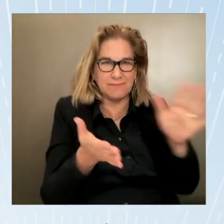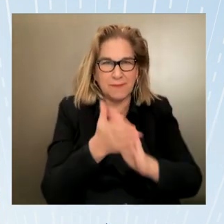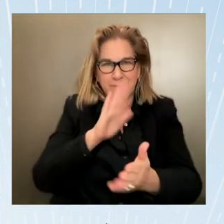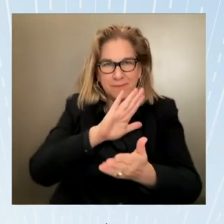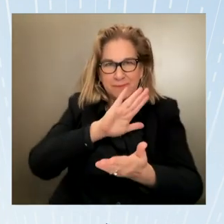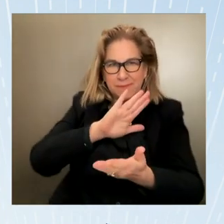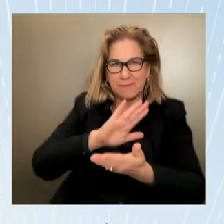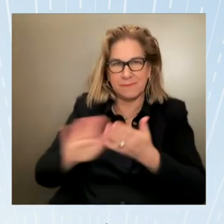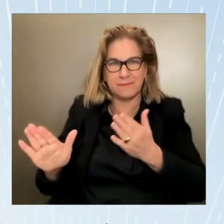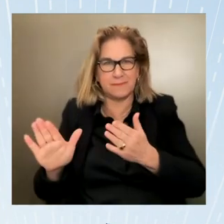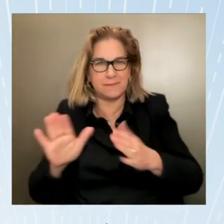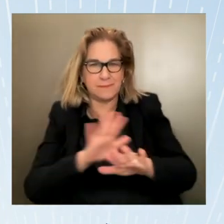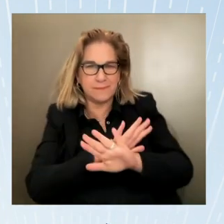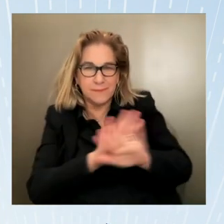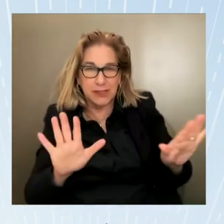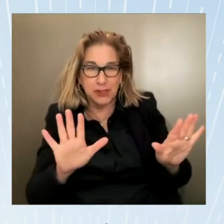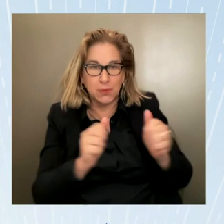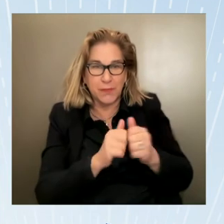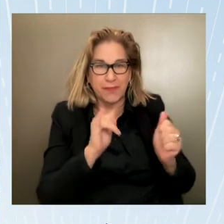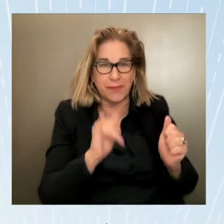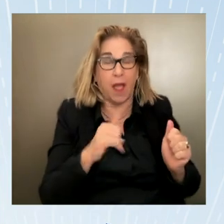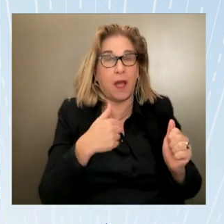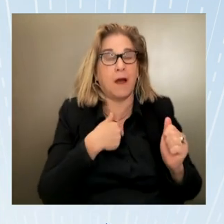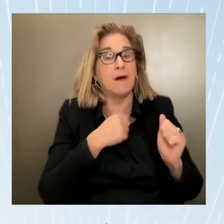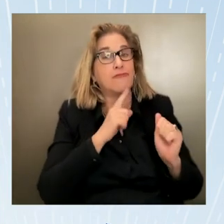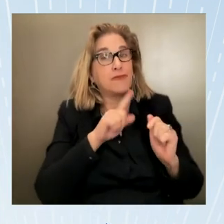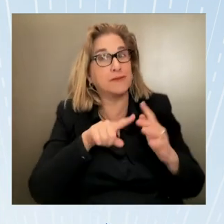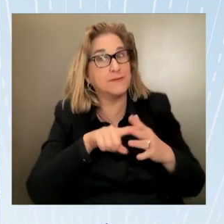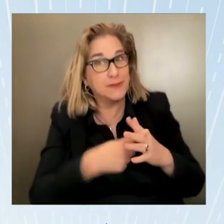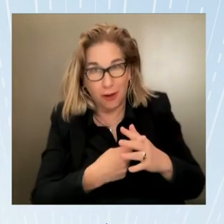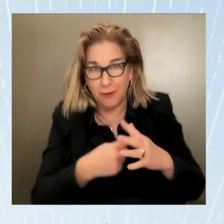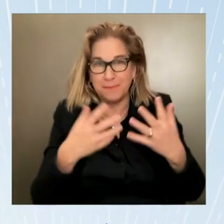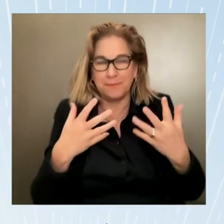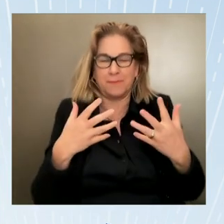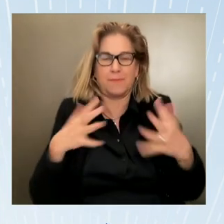traffickers accountable toward addressing the conditions that allow this horrific practice to